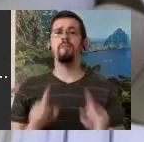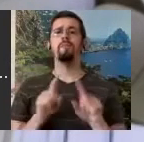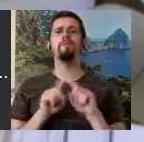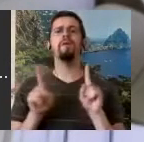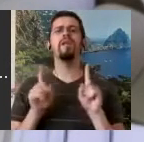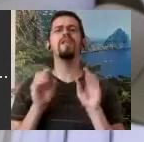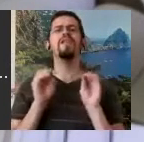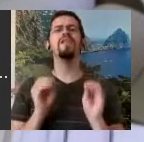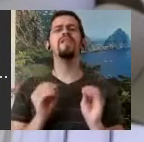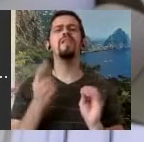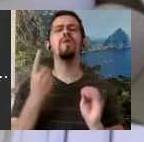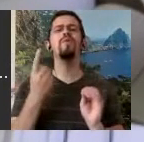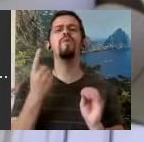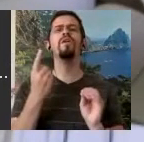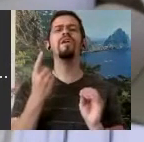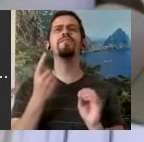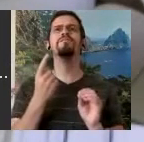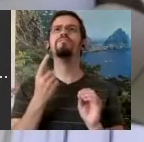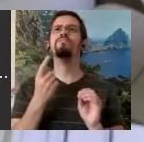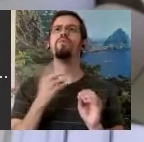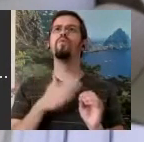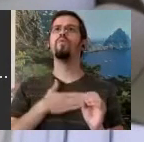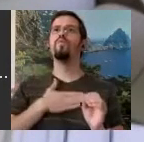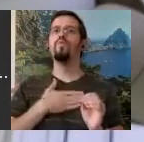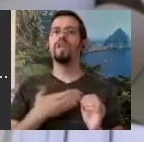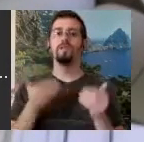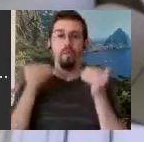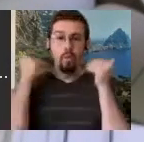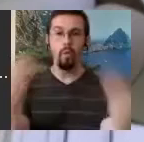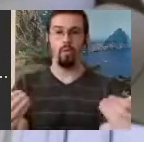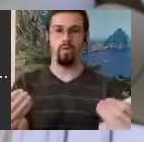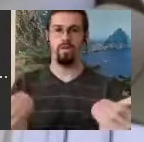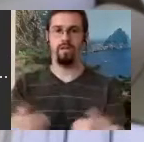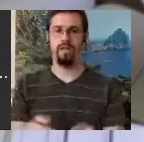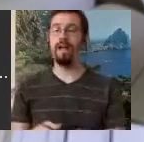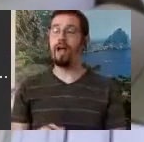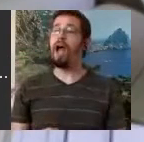energy to do it either. It was kind of like "it's a nice idea" but "hey, little